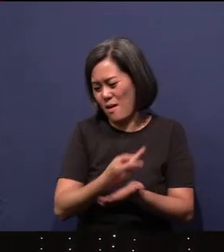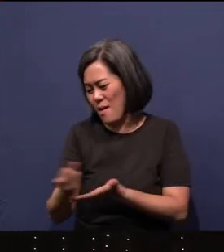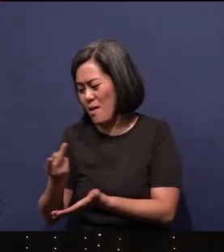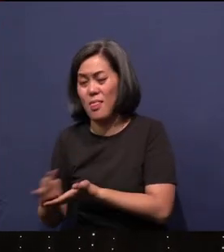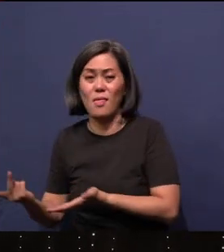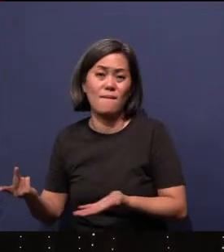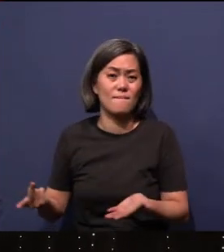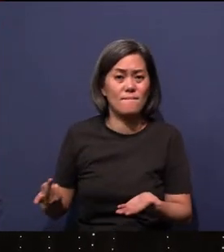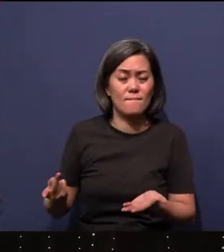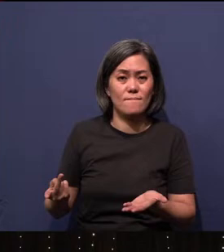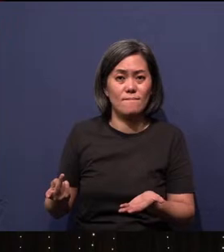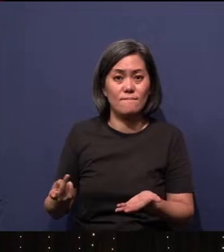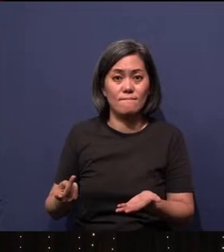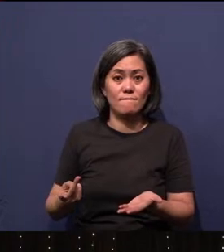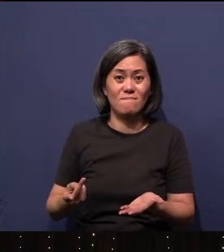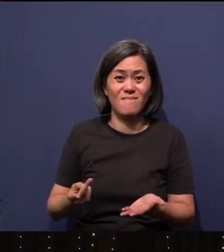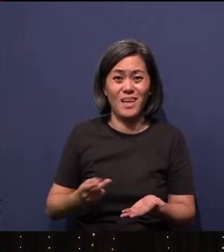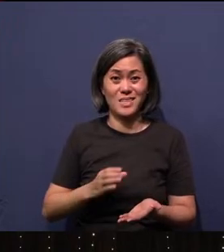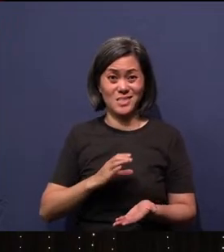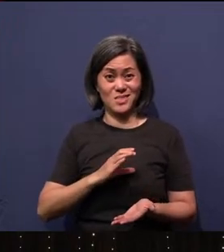Such “cheerful” news for Genesis huh, at the opening service?